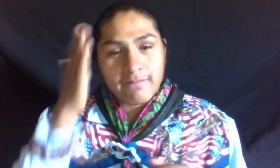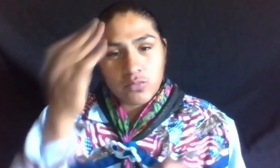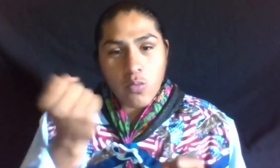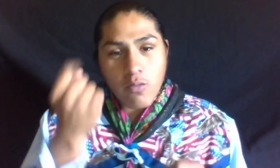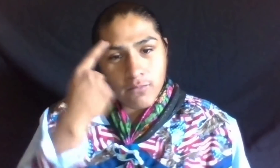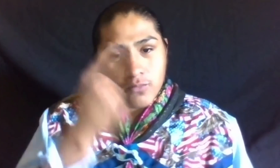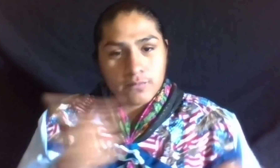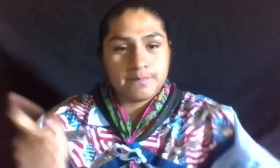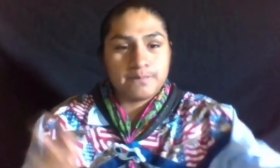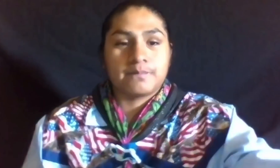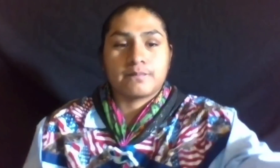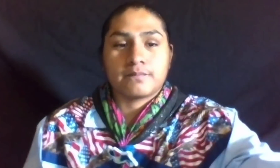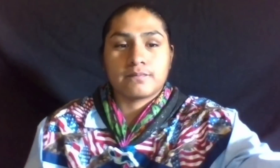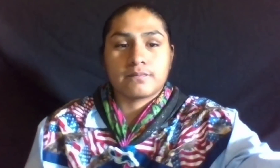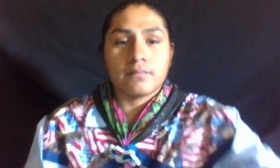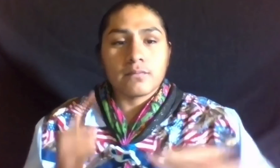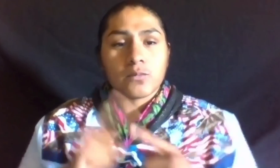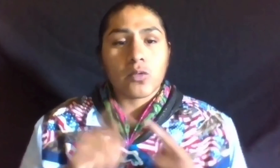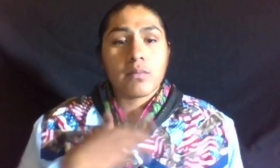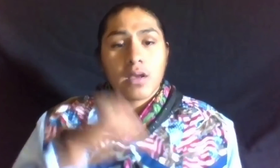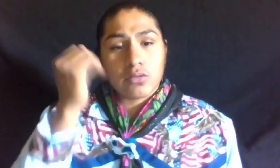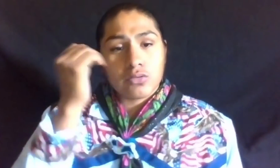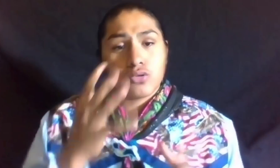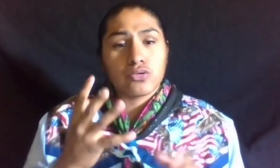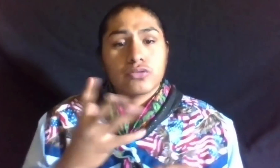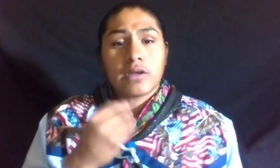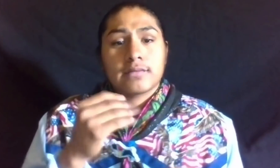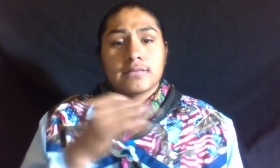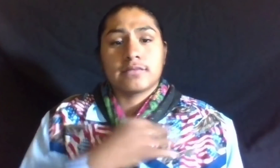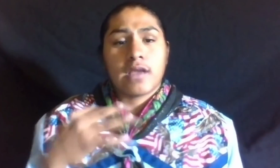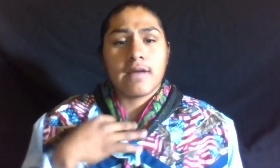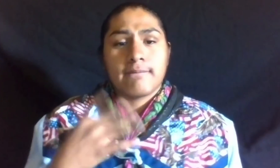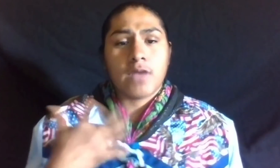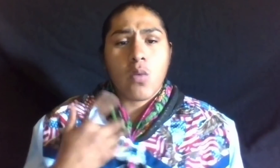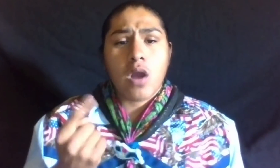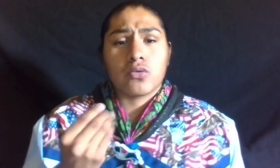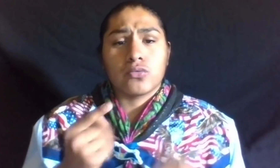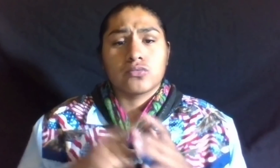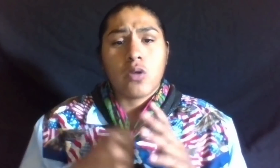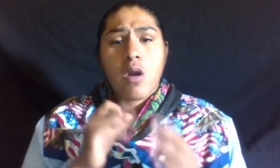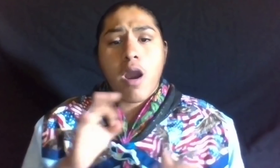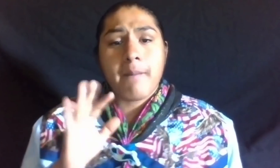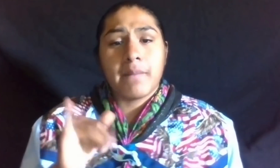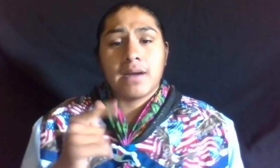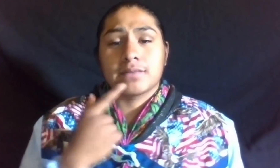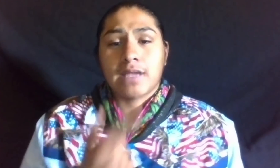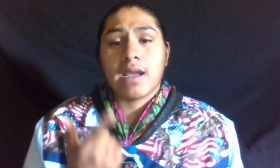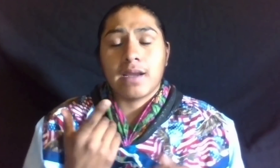AGAIN, I LOVE YOU GUYS. I CAN'T WAIT TO SEE WHAT THE FUTURE HOLDS FOR YOU ALL.